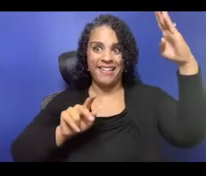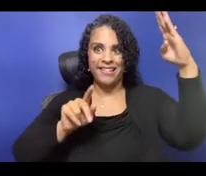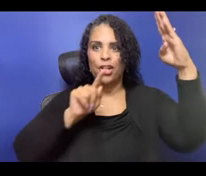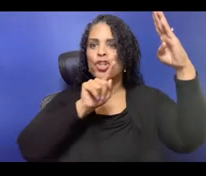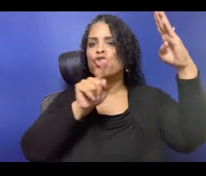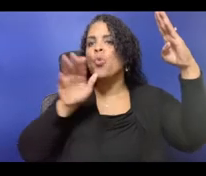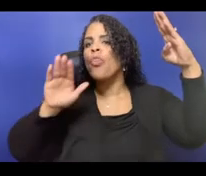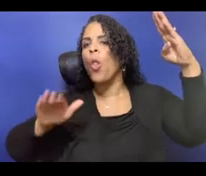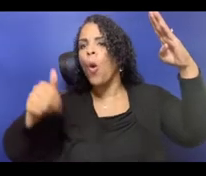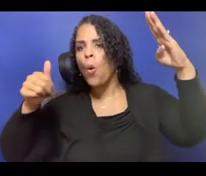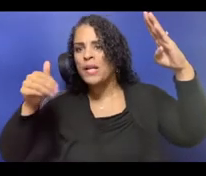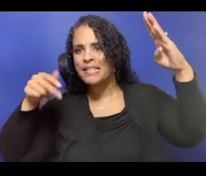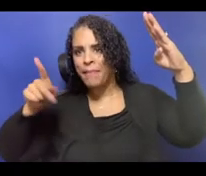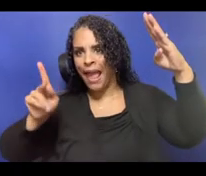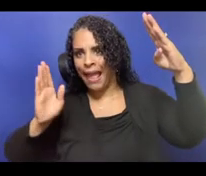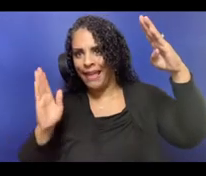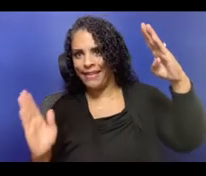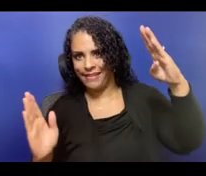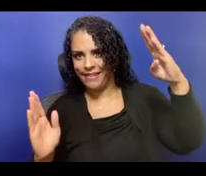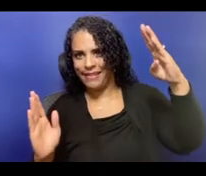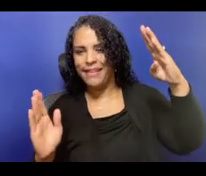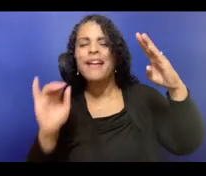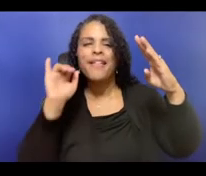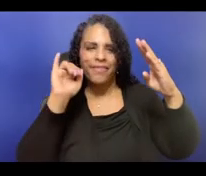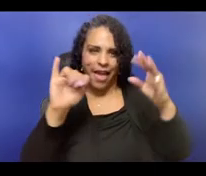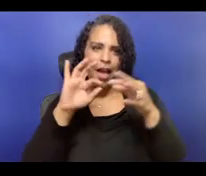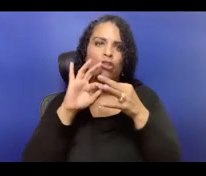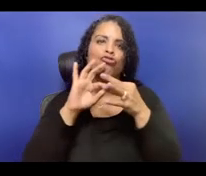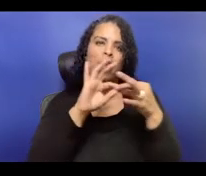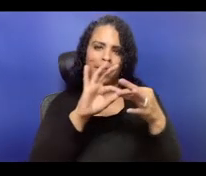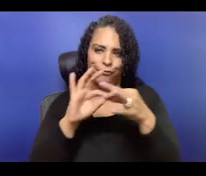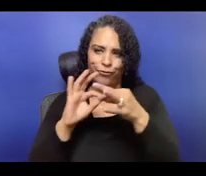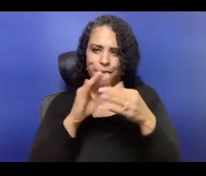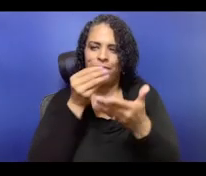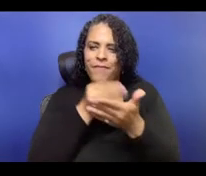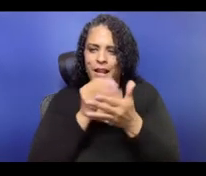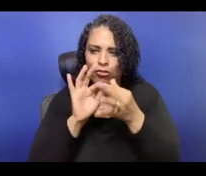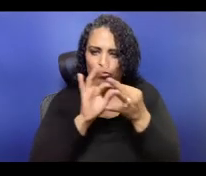one of our first principles of the Green New Theater, and thinking about a just future